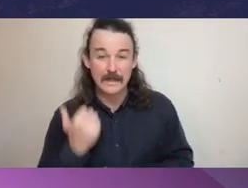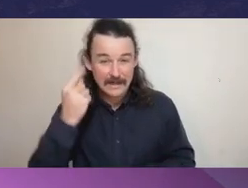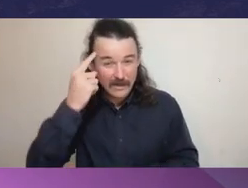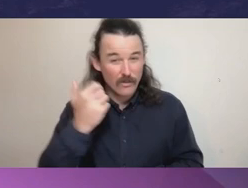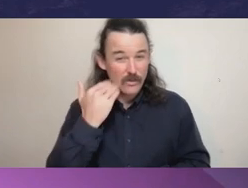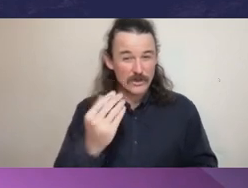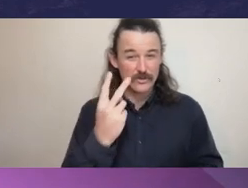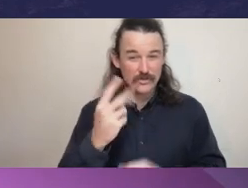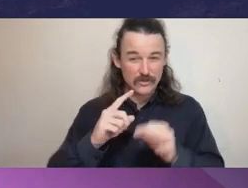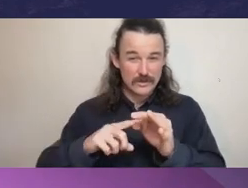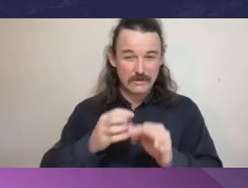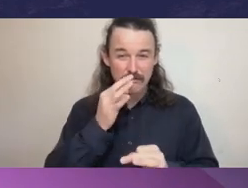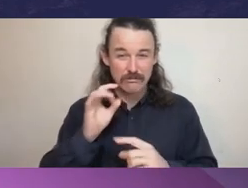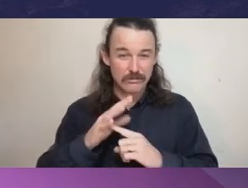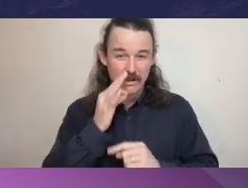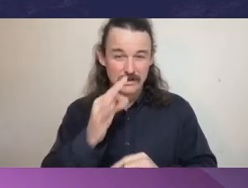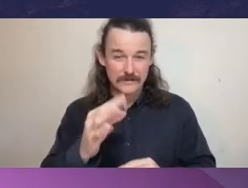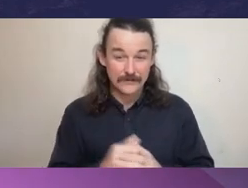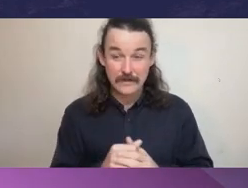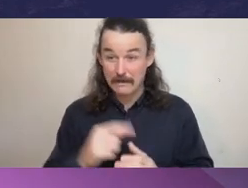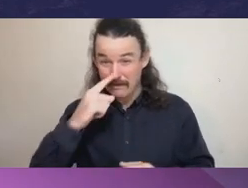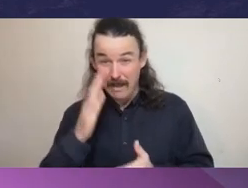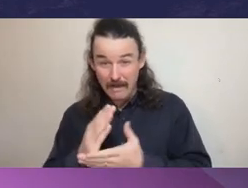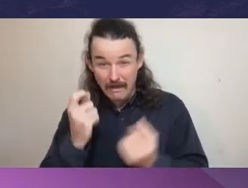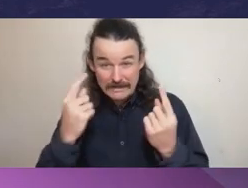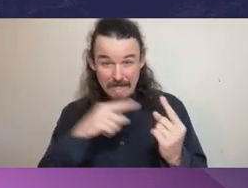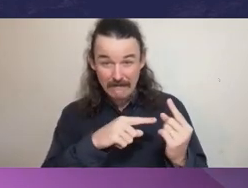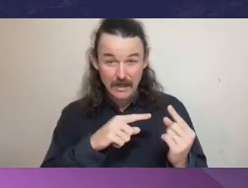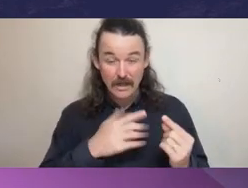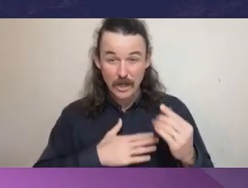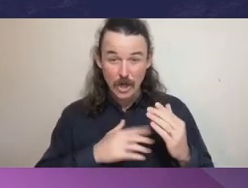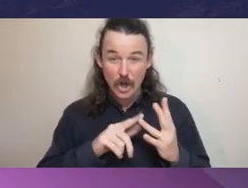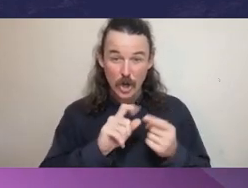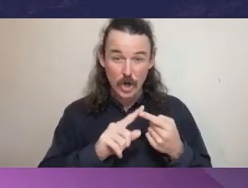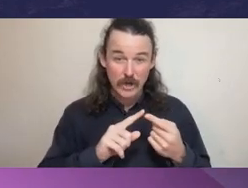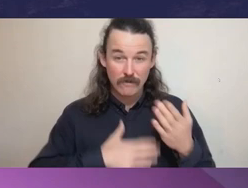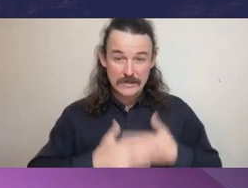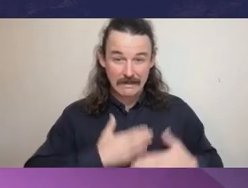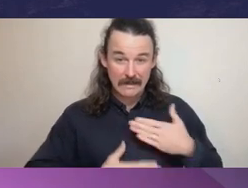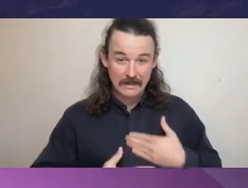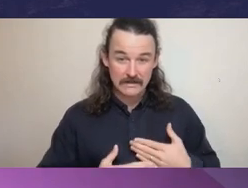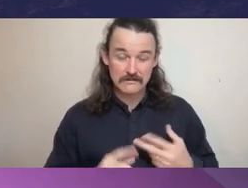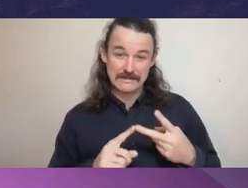The first is, ‘are they properly understood?’ And secondly, ‘is the organization ensuring